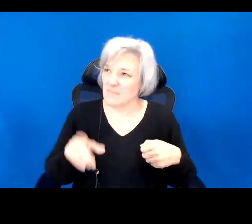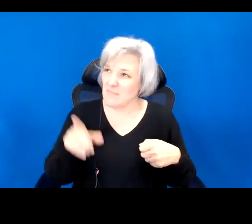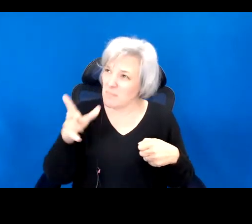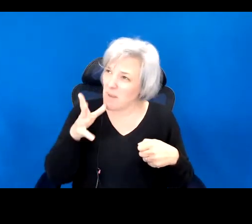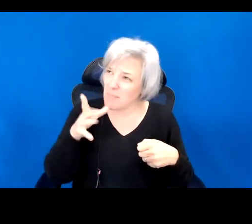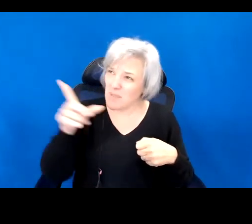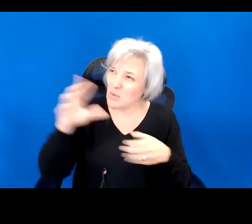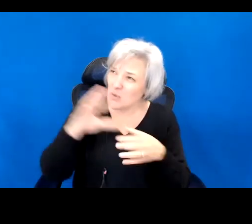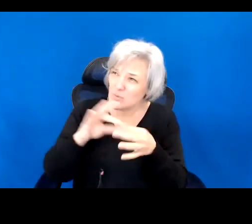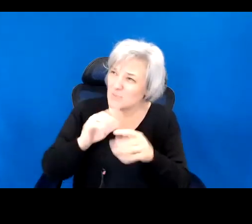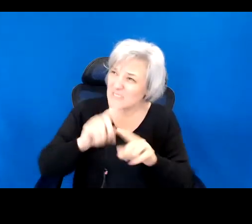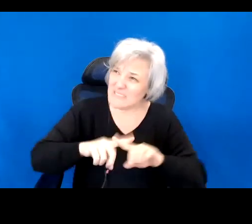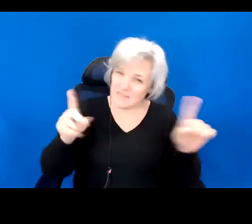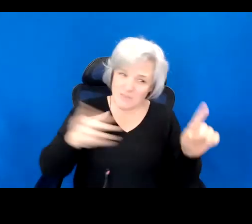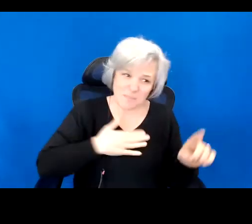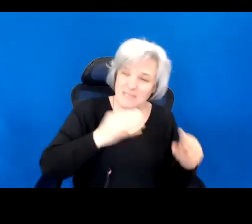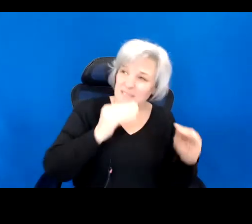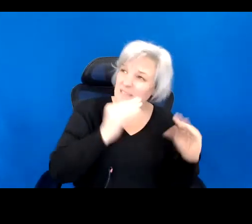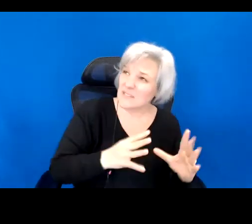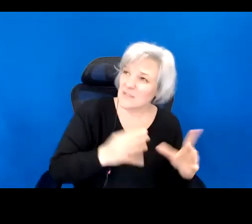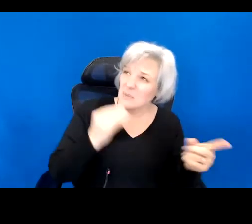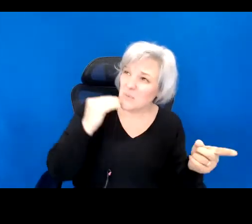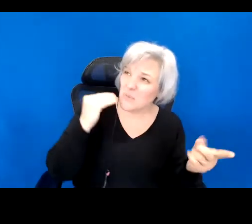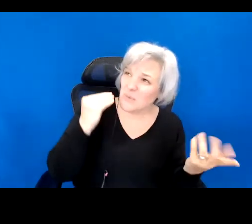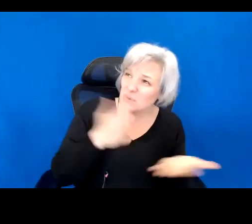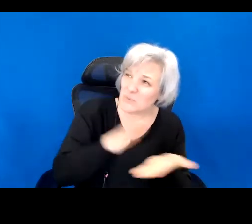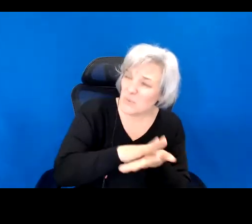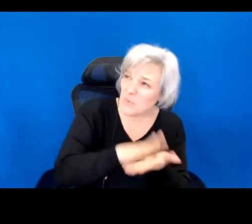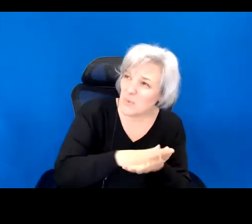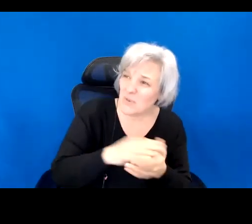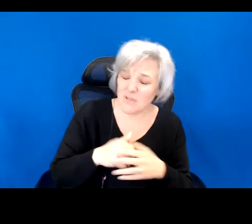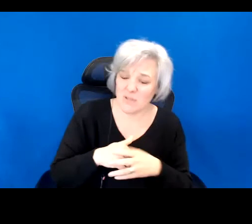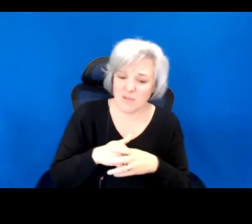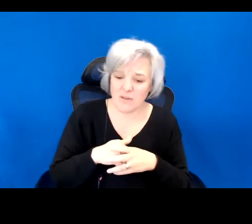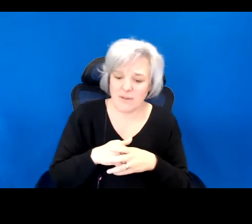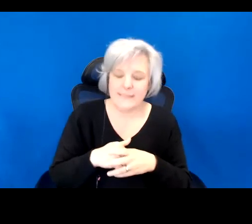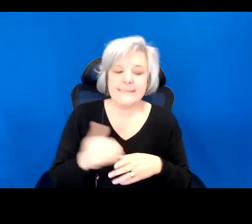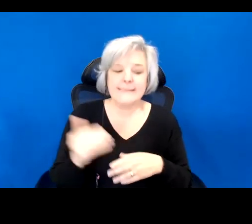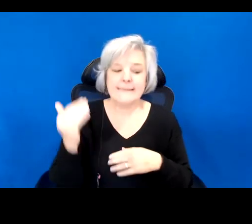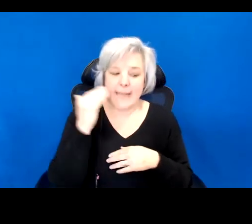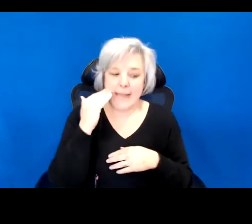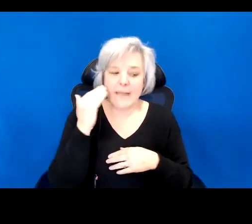with unmistakable agitation. I knew that for the first time you are confronting